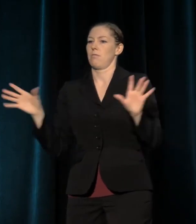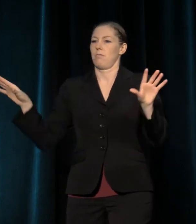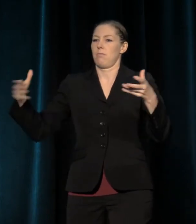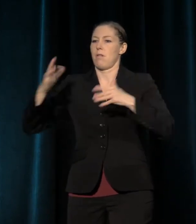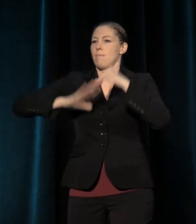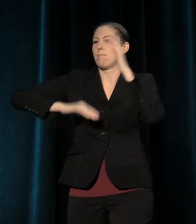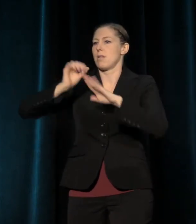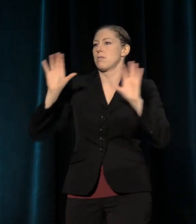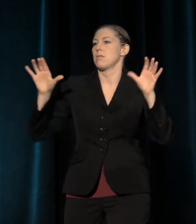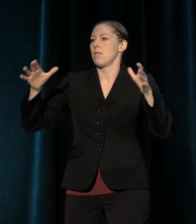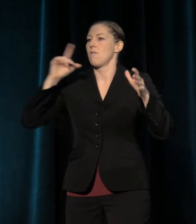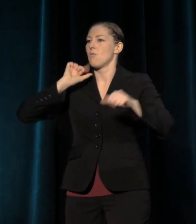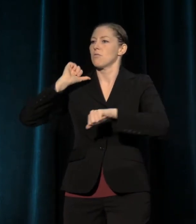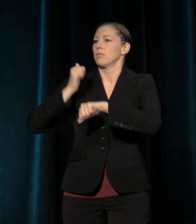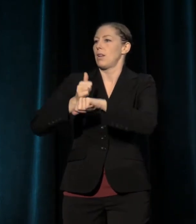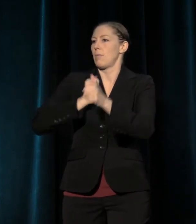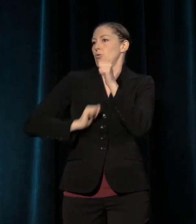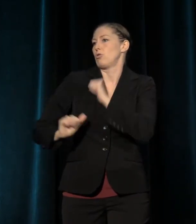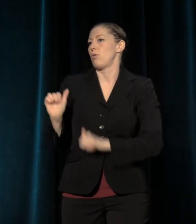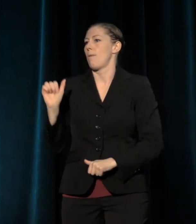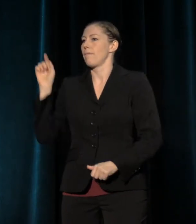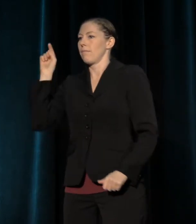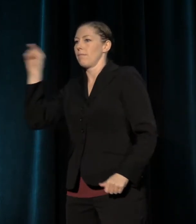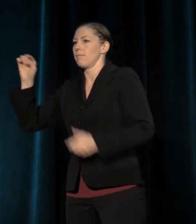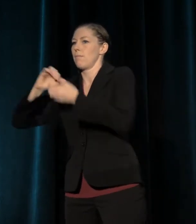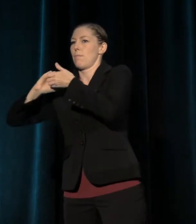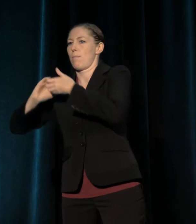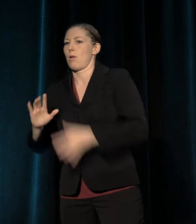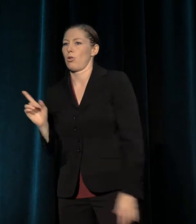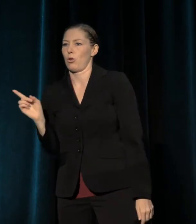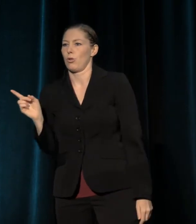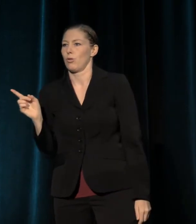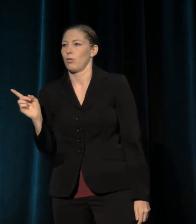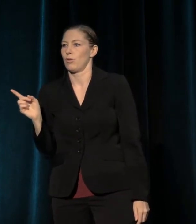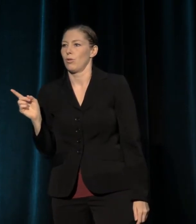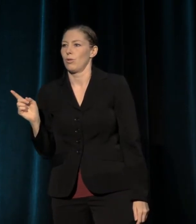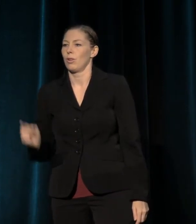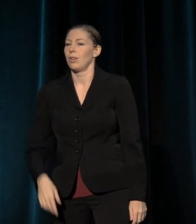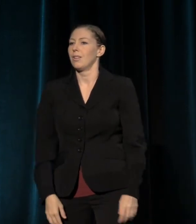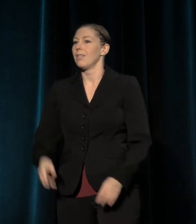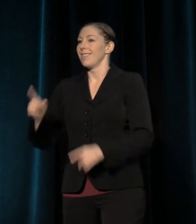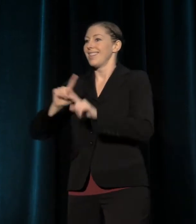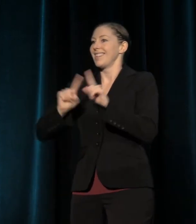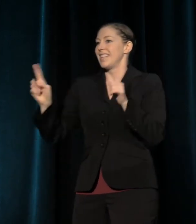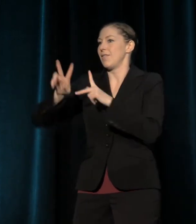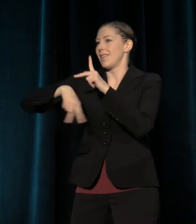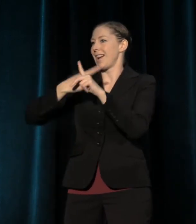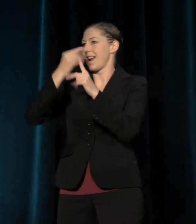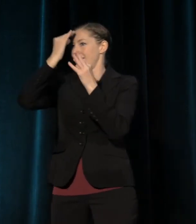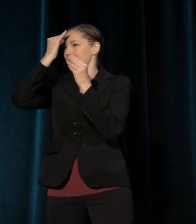Think of them as the people who are going to bring a different kind of thinking that supports your vision, maybe expands your vision,